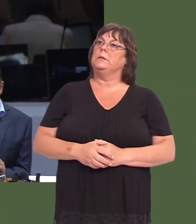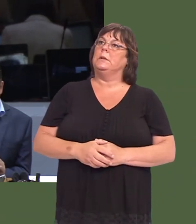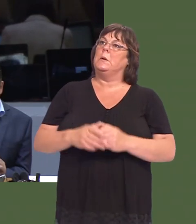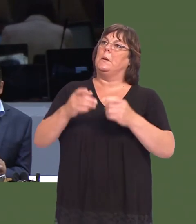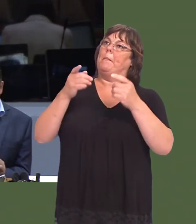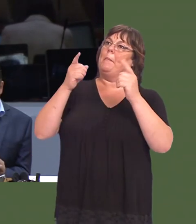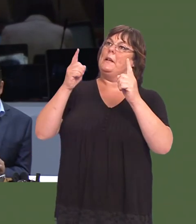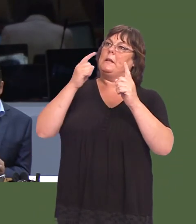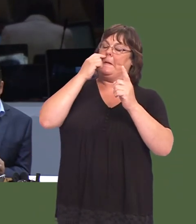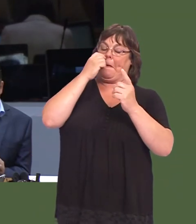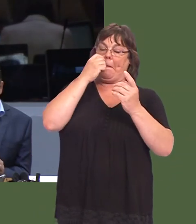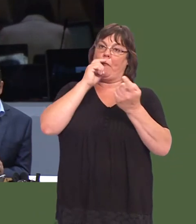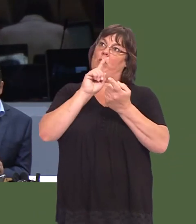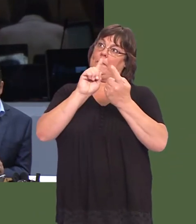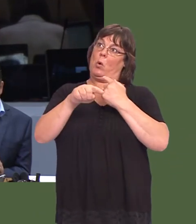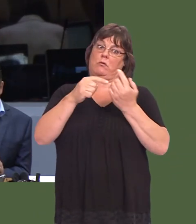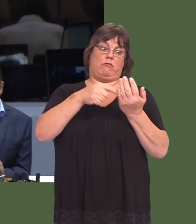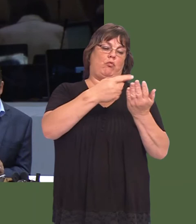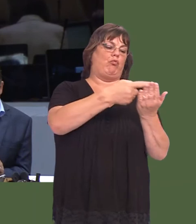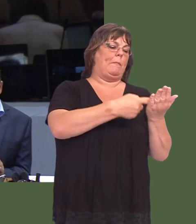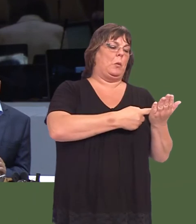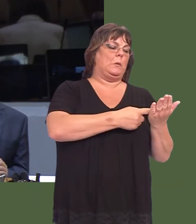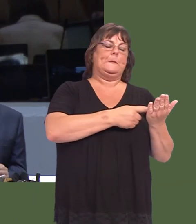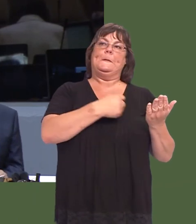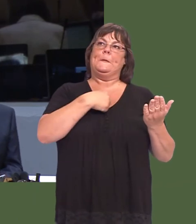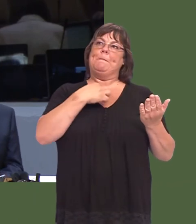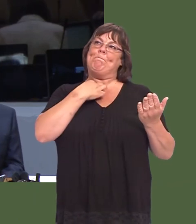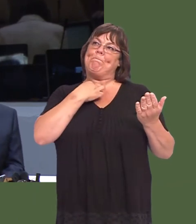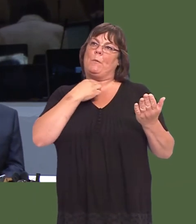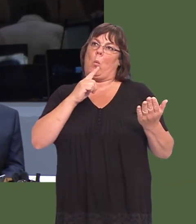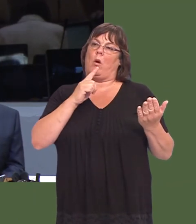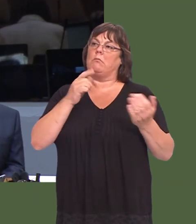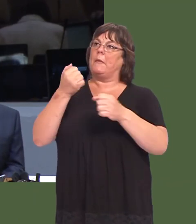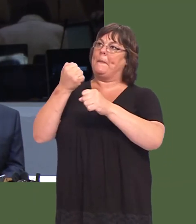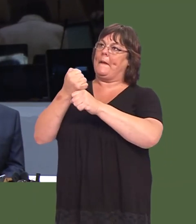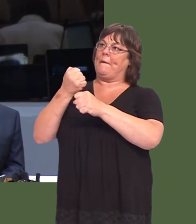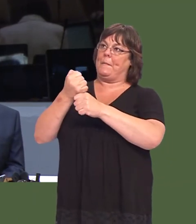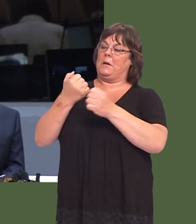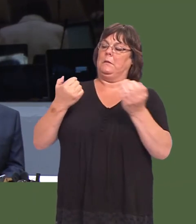to the report was published, was that the Government at the time wasnít able to give